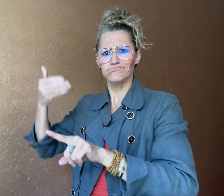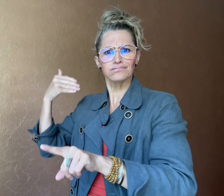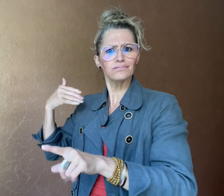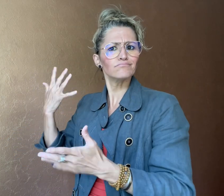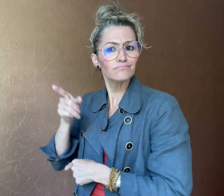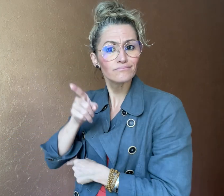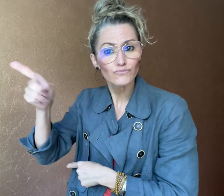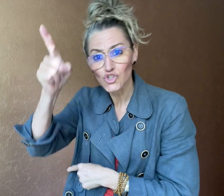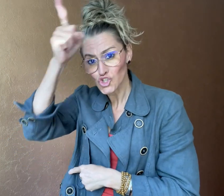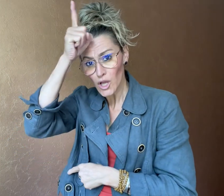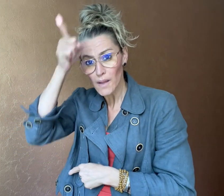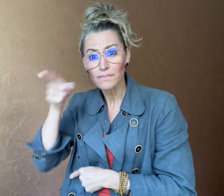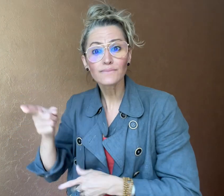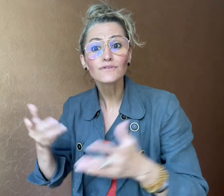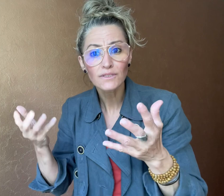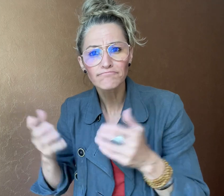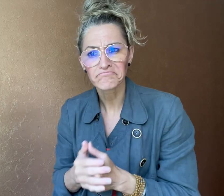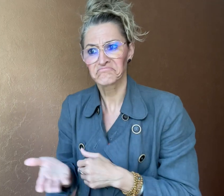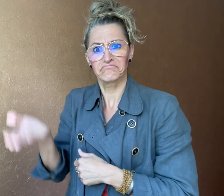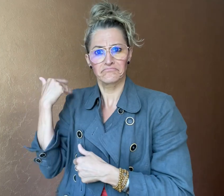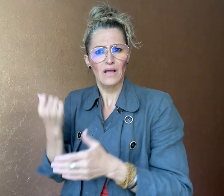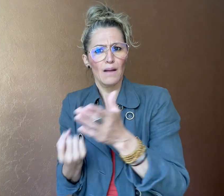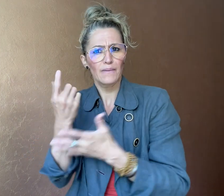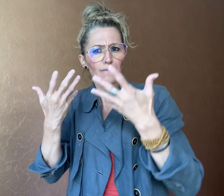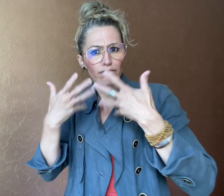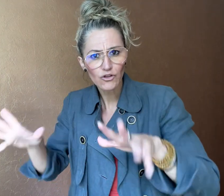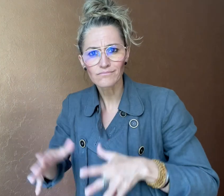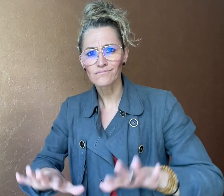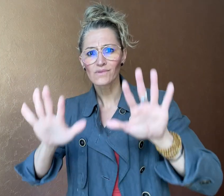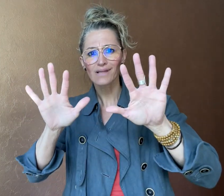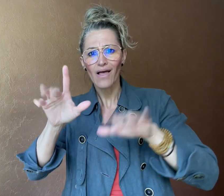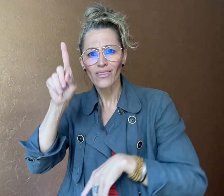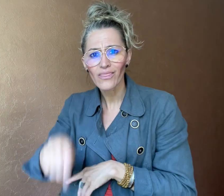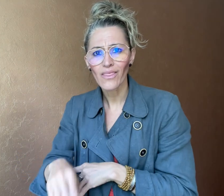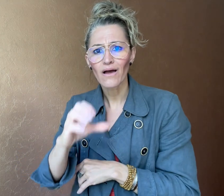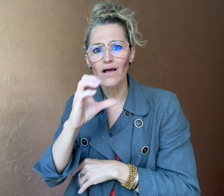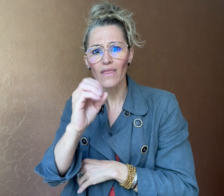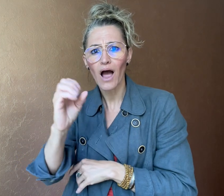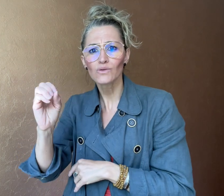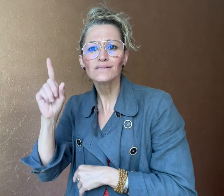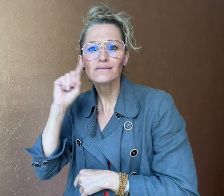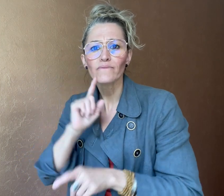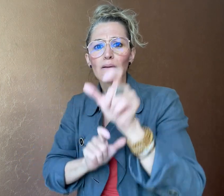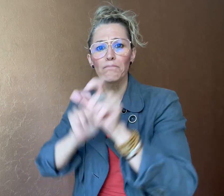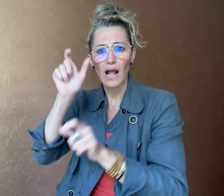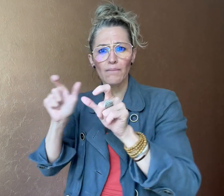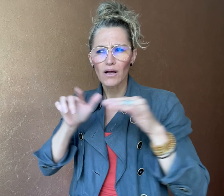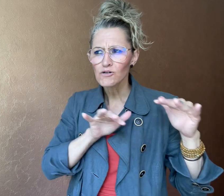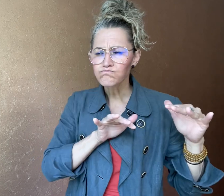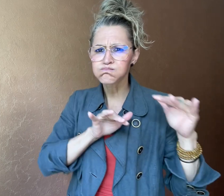in Germany include 10,000 Deaf people protesting in 2013